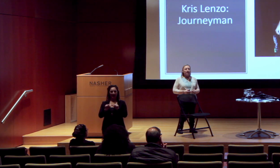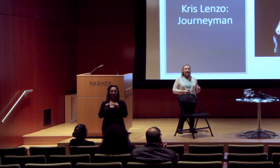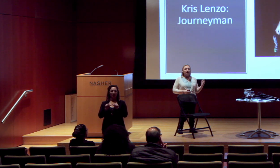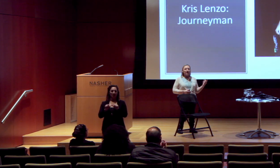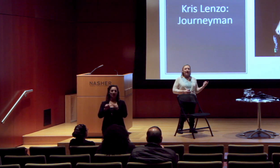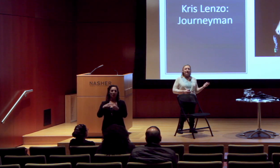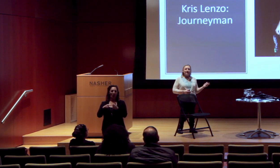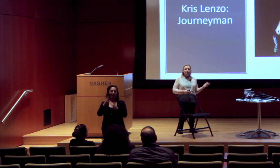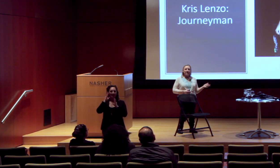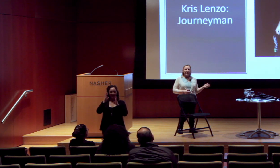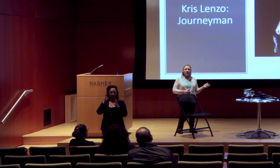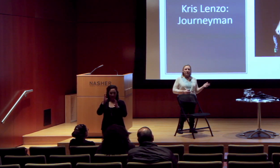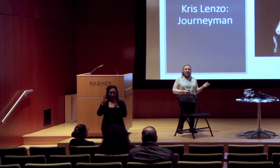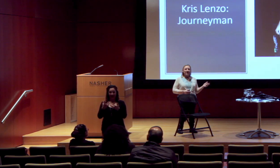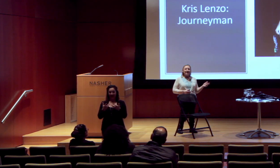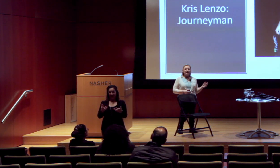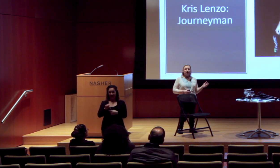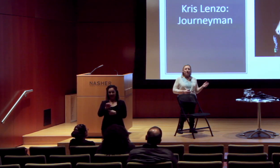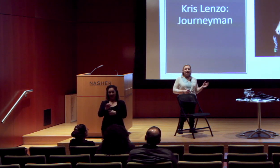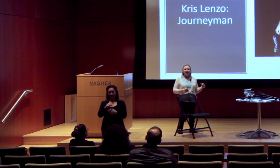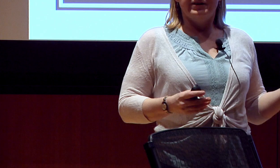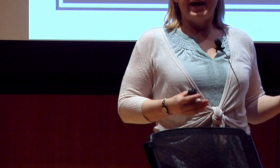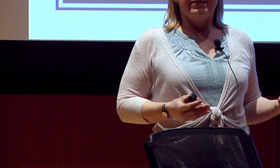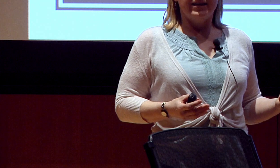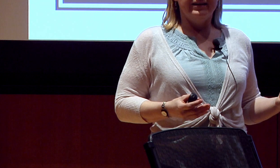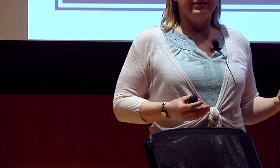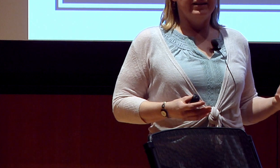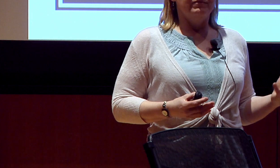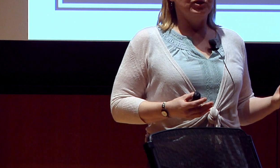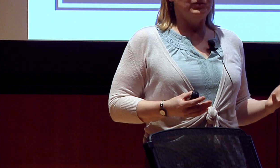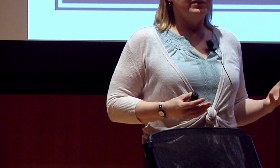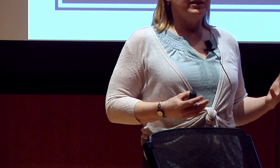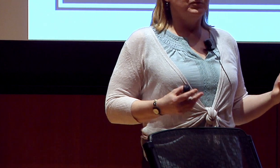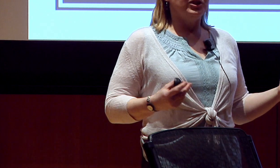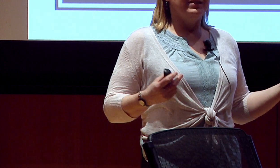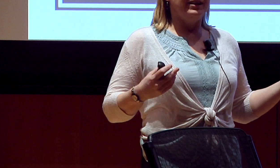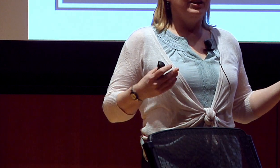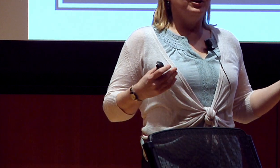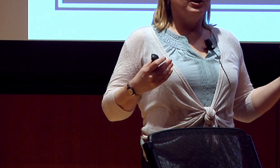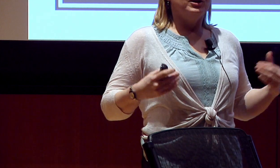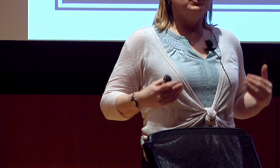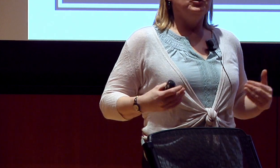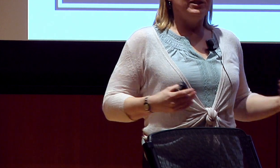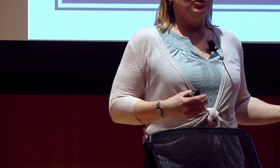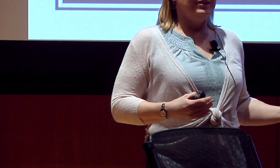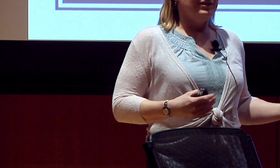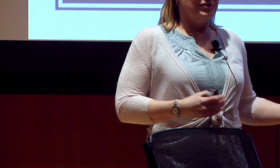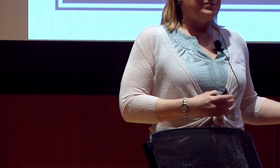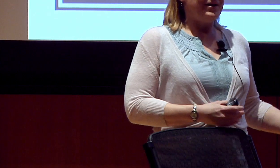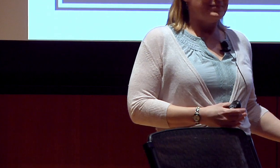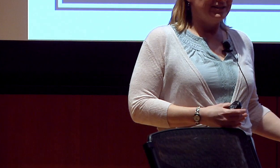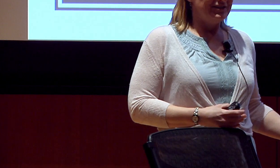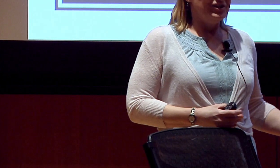A lot of disabled dancers tend to do things that are very athletic and virtuosic, which can then cause new injuries and new impairments.